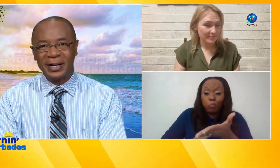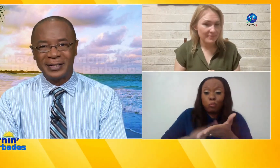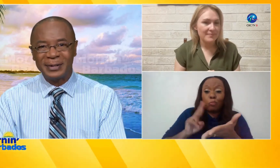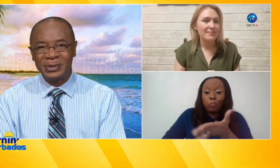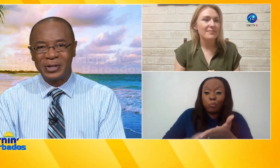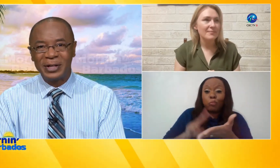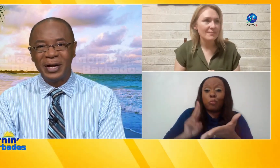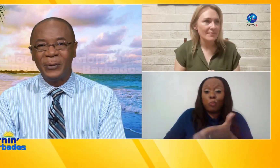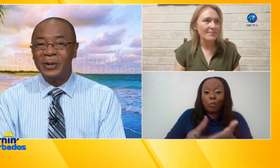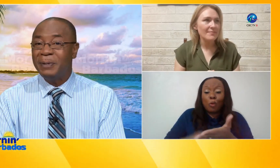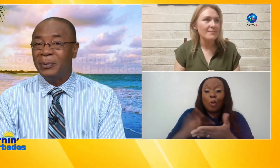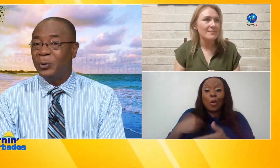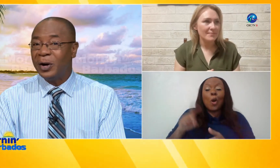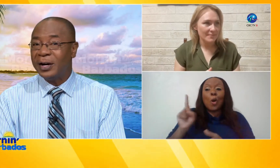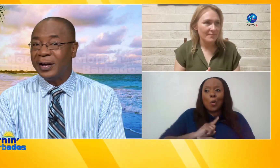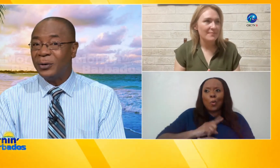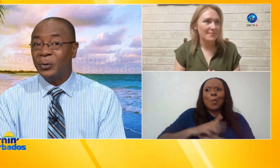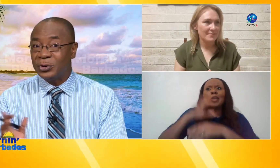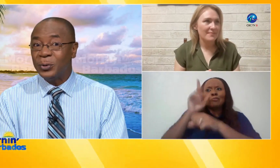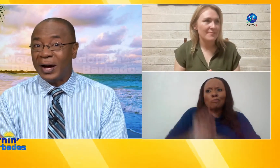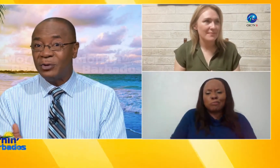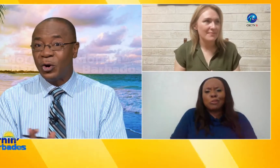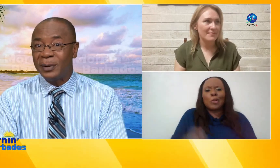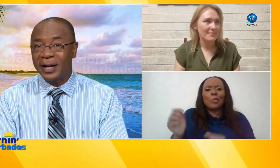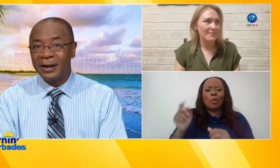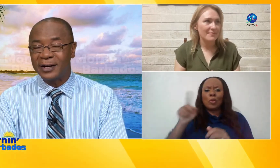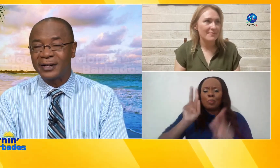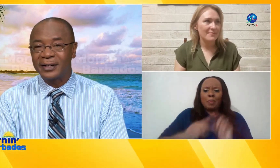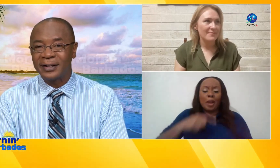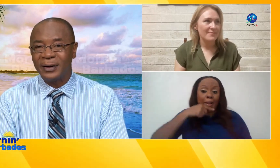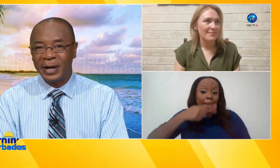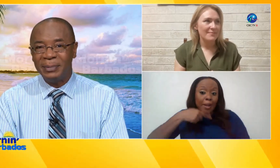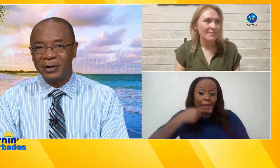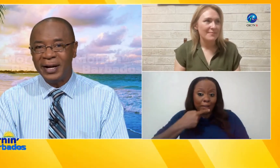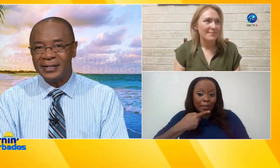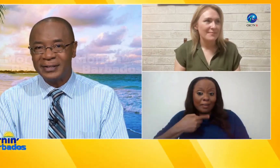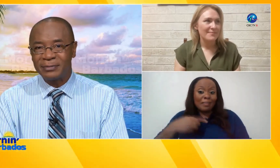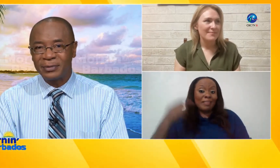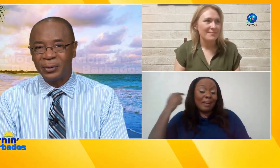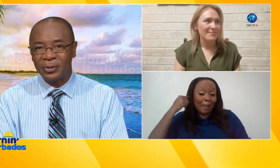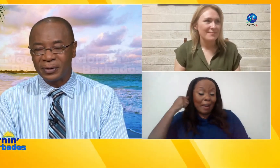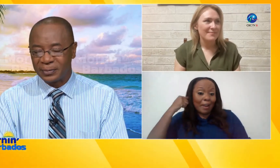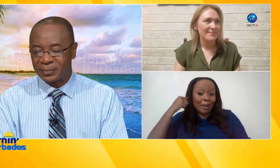grown accustomed to with people who are who do have normal hearing would I be right Ruth